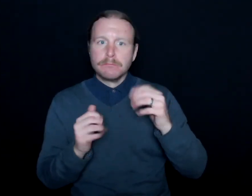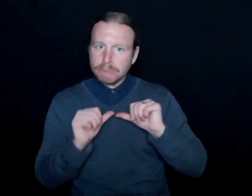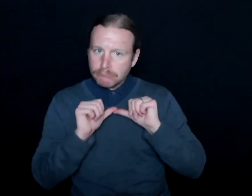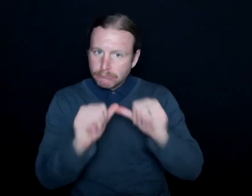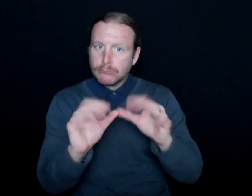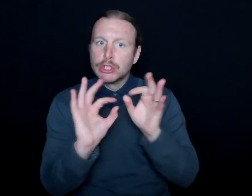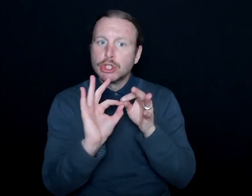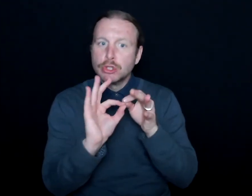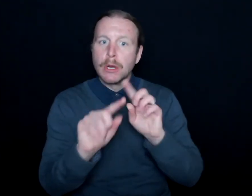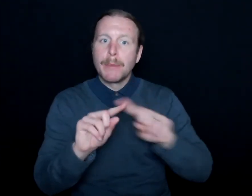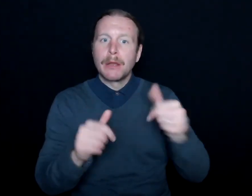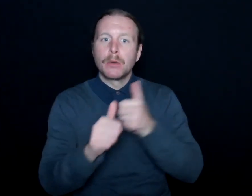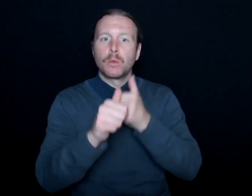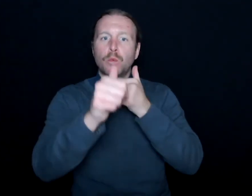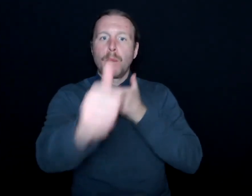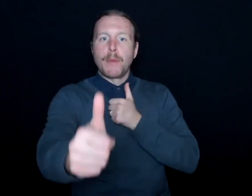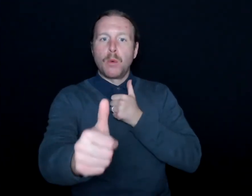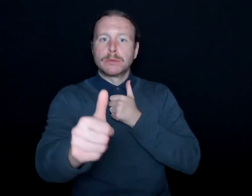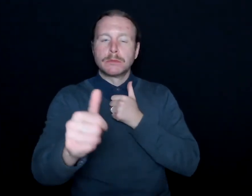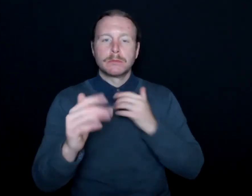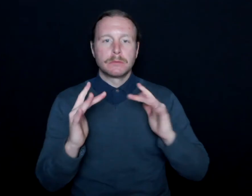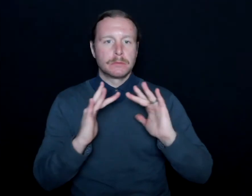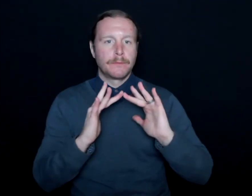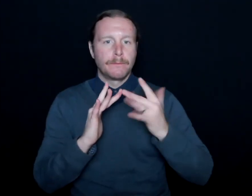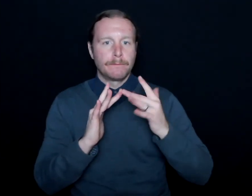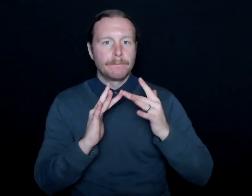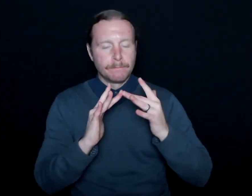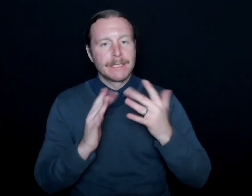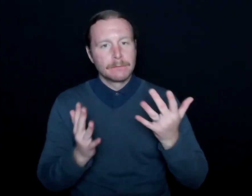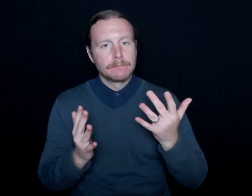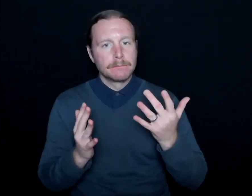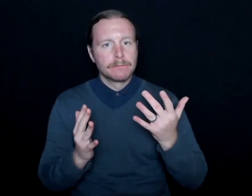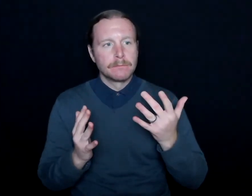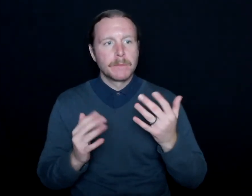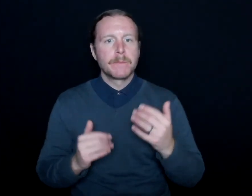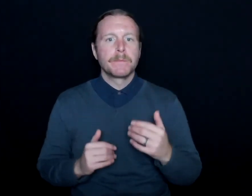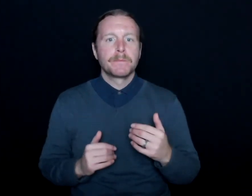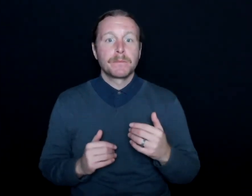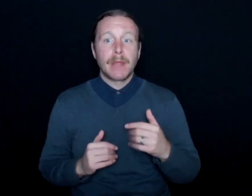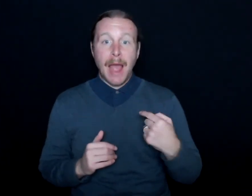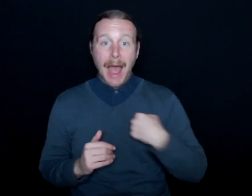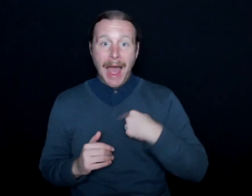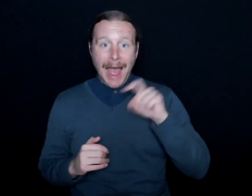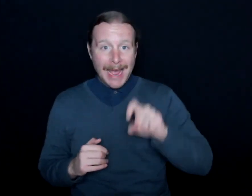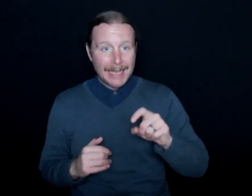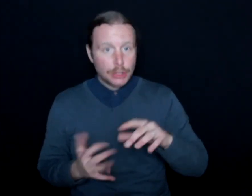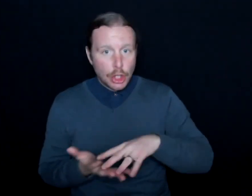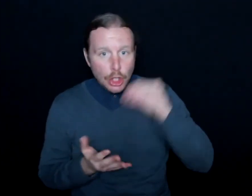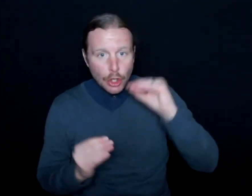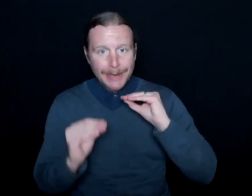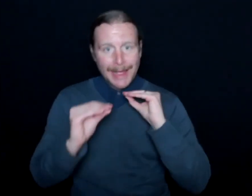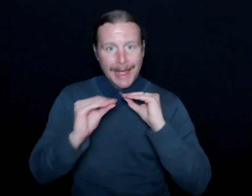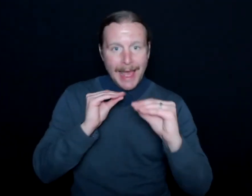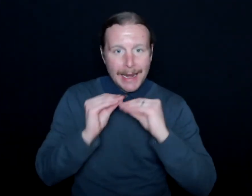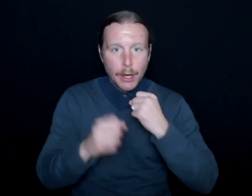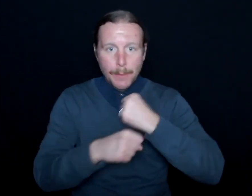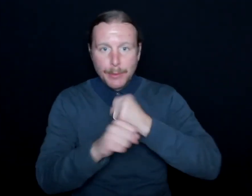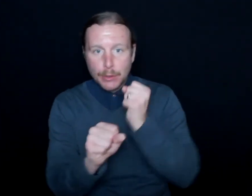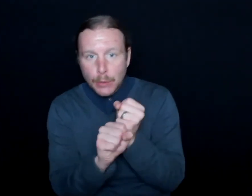but it all through video remote interpreting. And so I had to learn how to edit and produce and do all